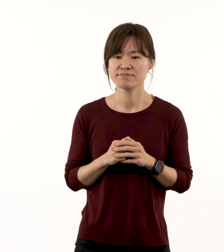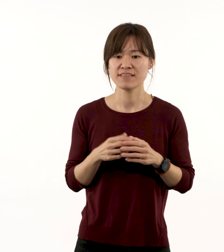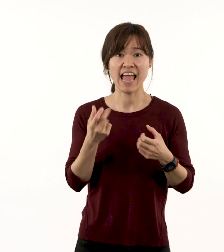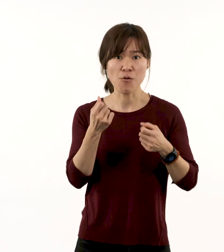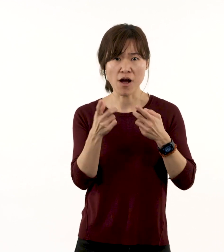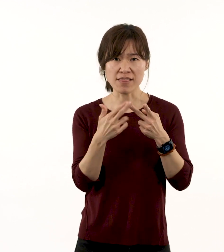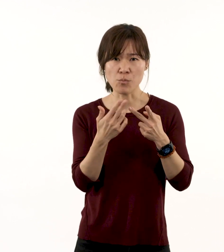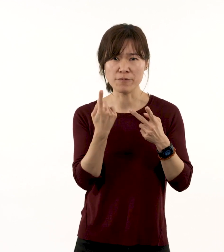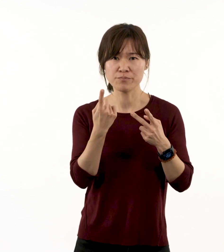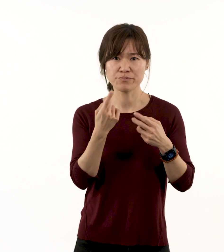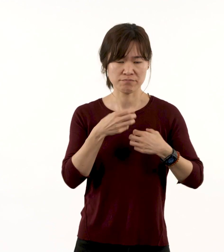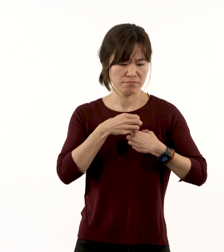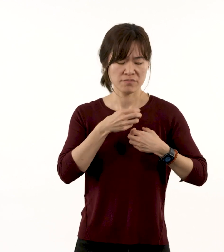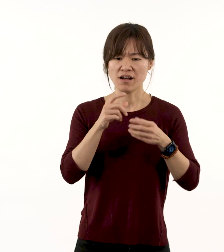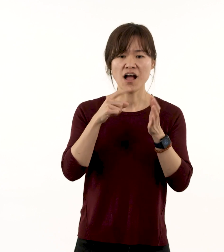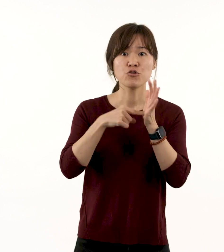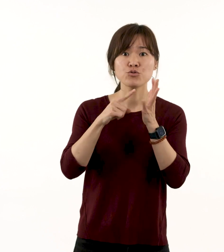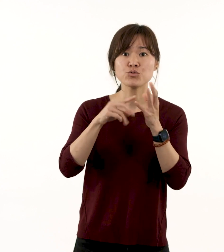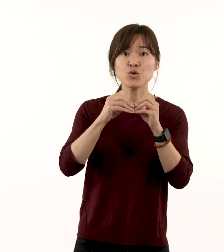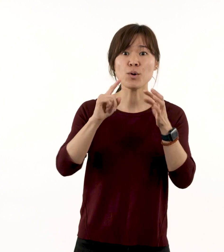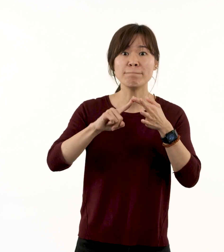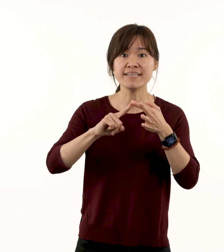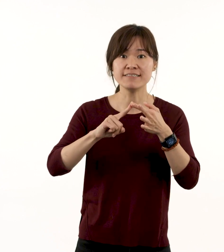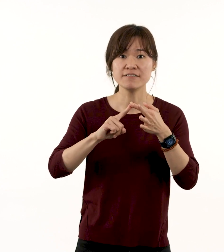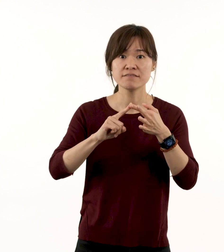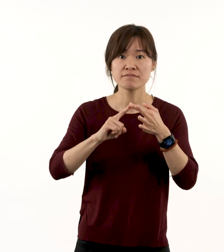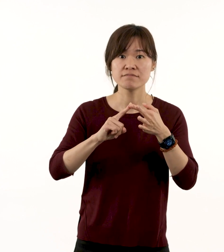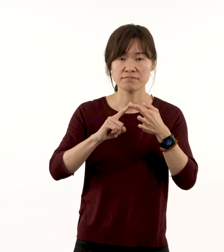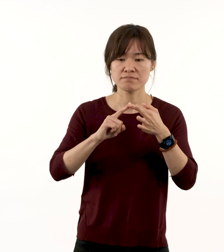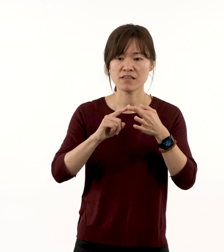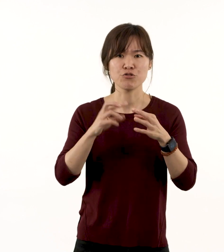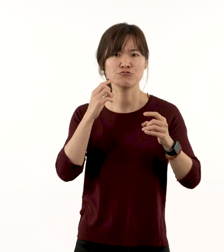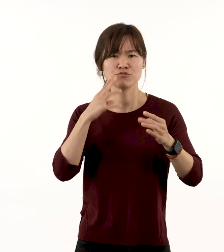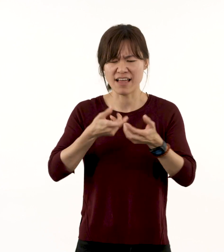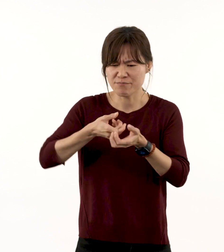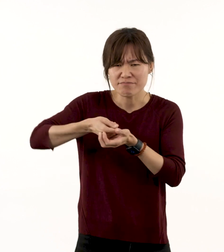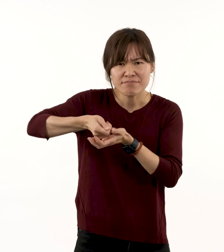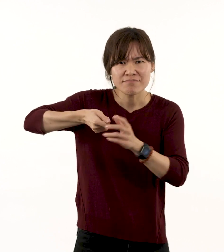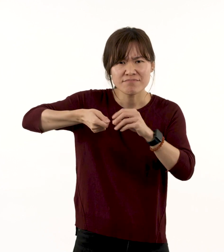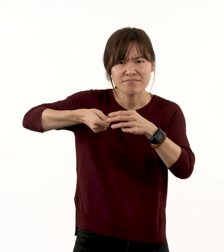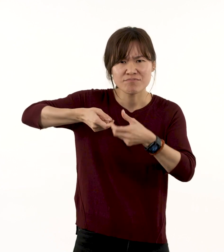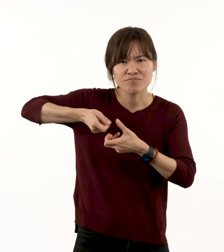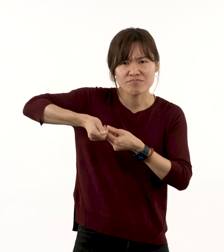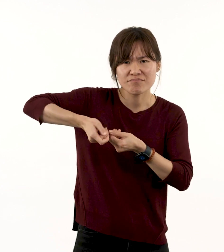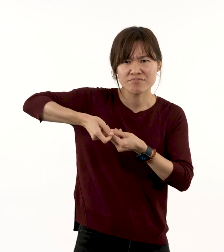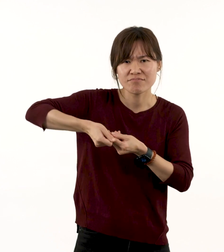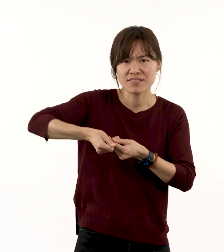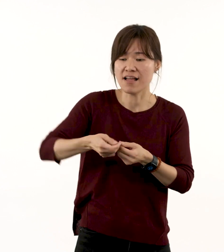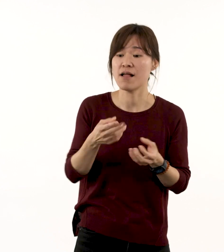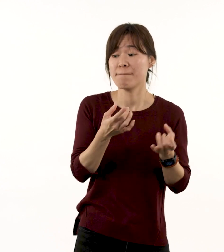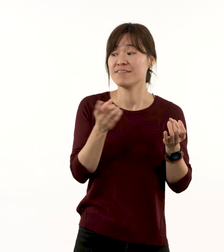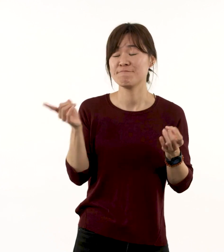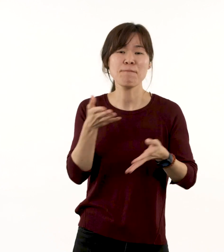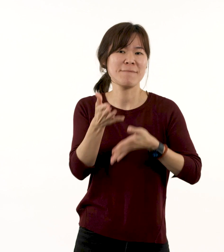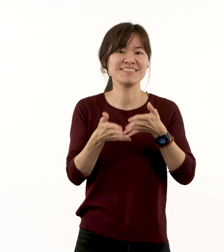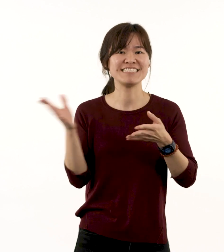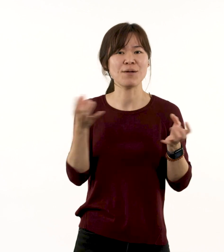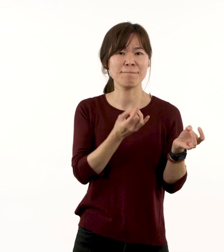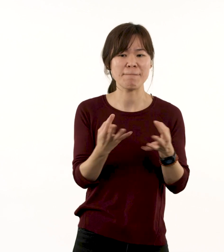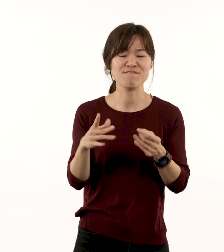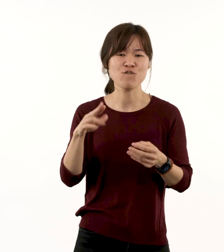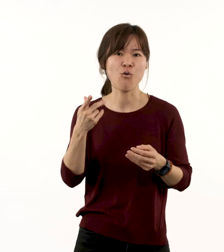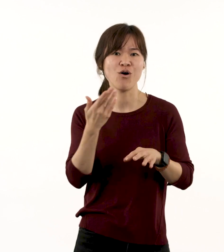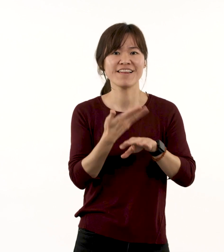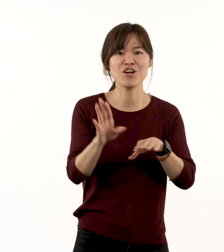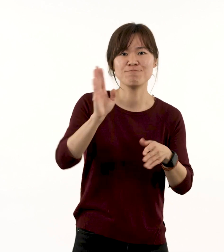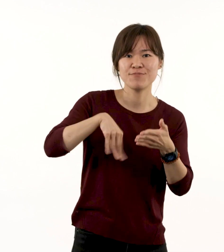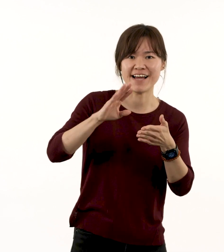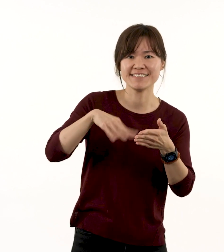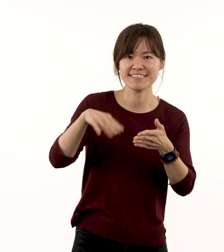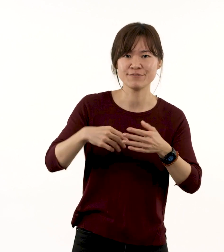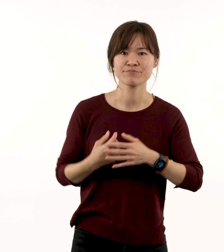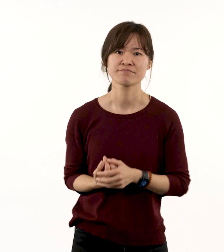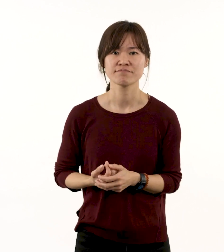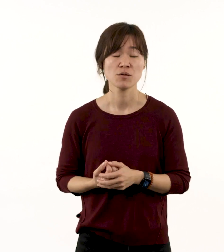and a tube of paint, as he prepares for his next painting.’